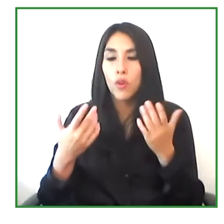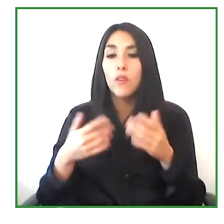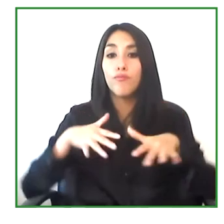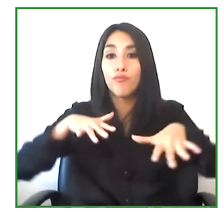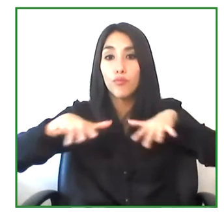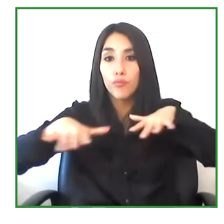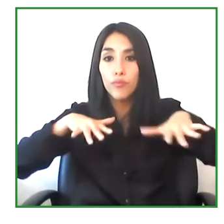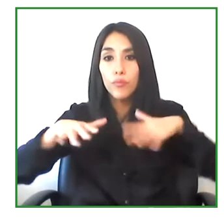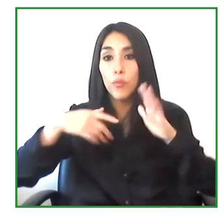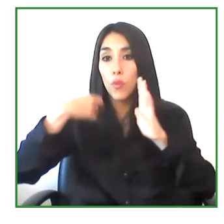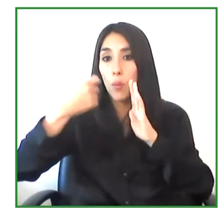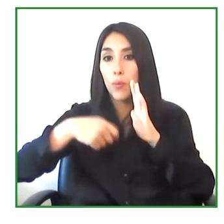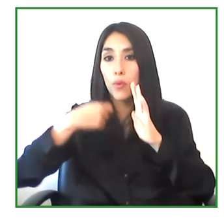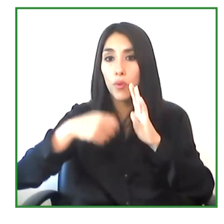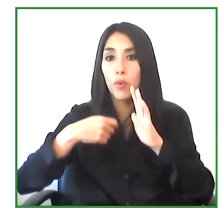Co-ordinator for the 3D project at Fundación ONCE.